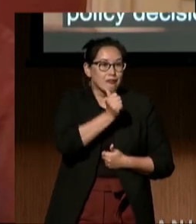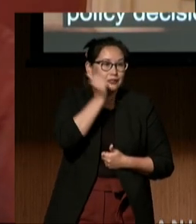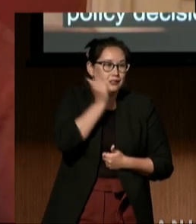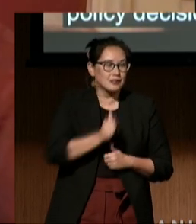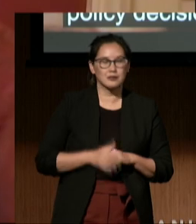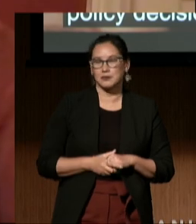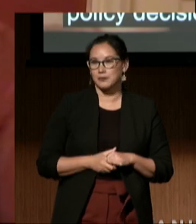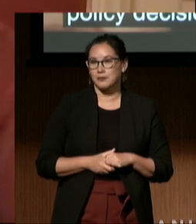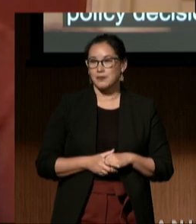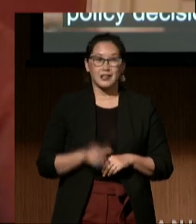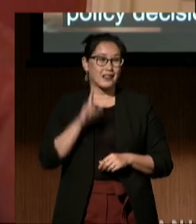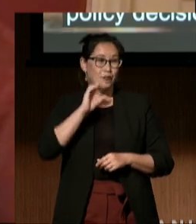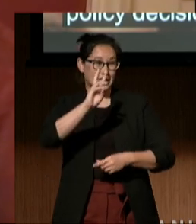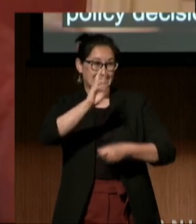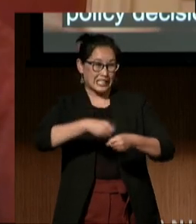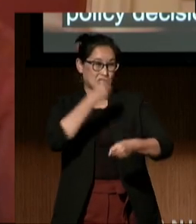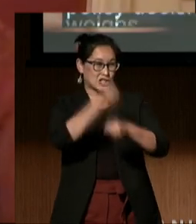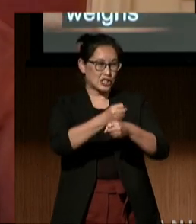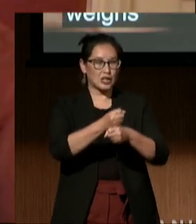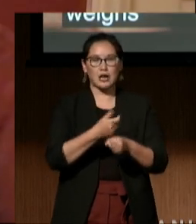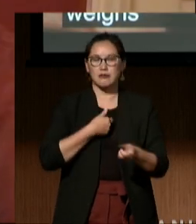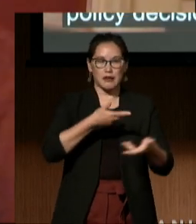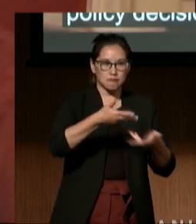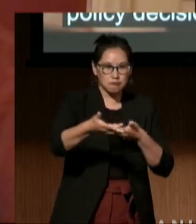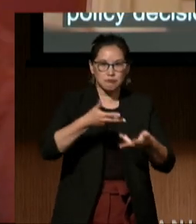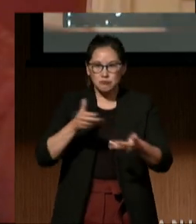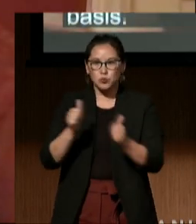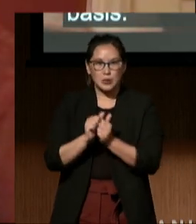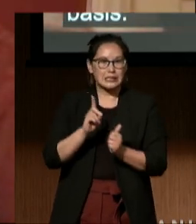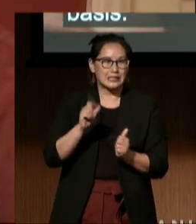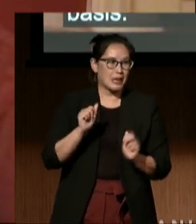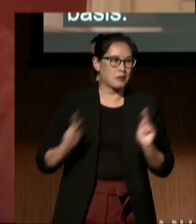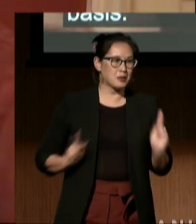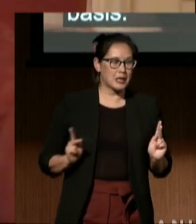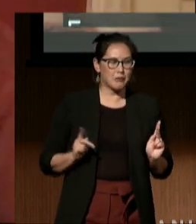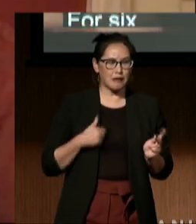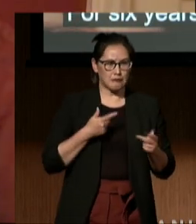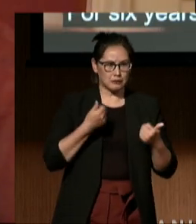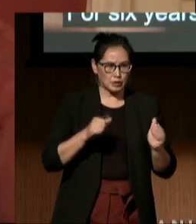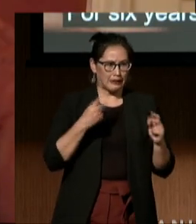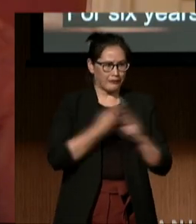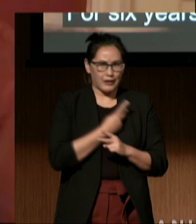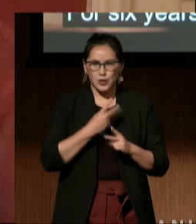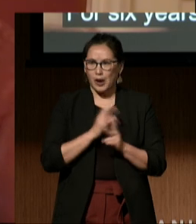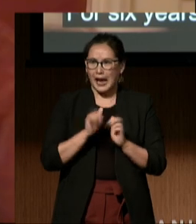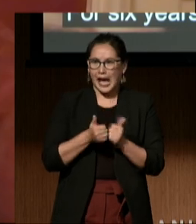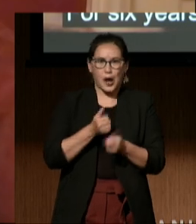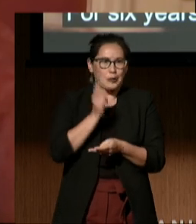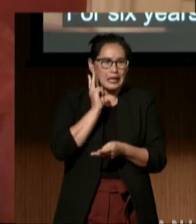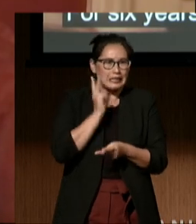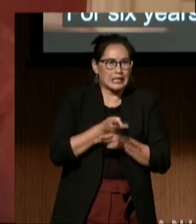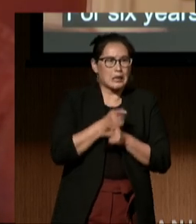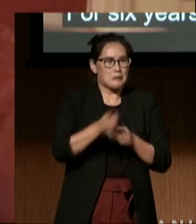For six years, I spoke with disabled people looking for ways to help keep their heads above water.